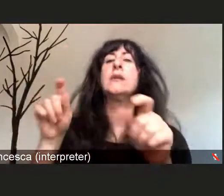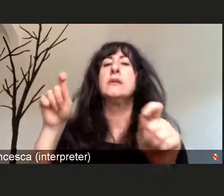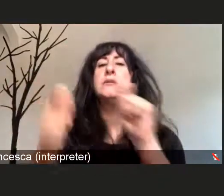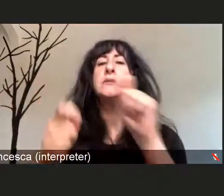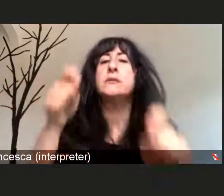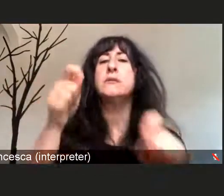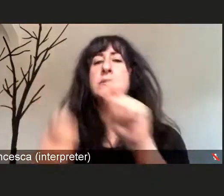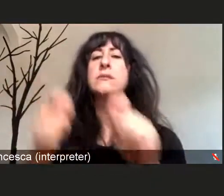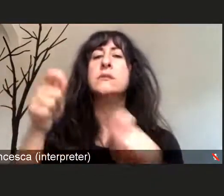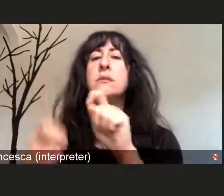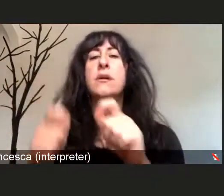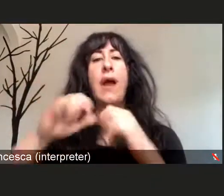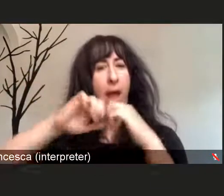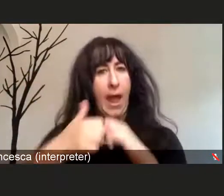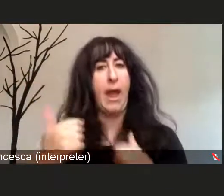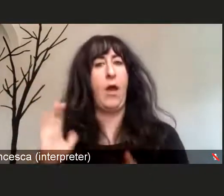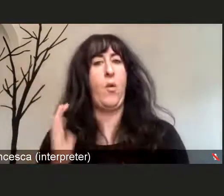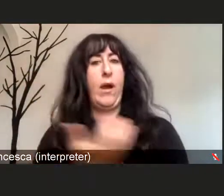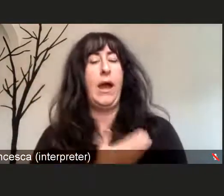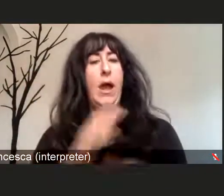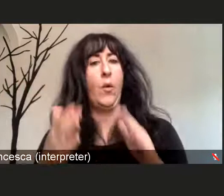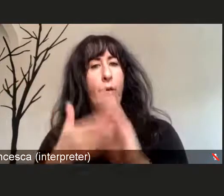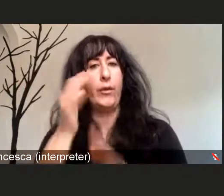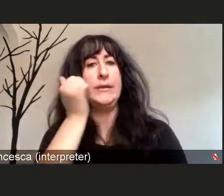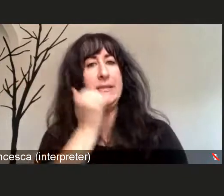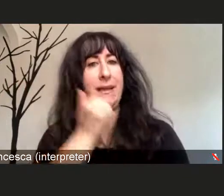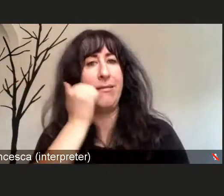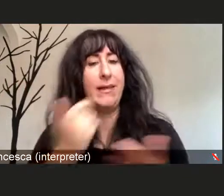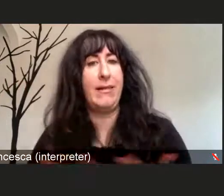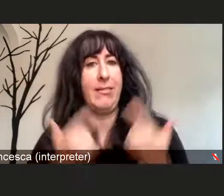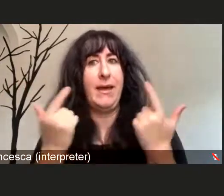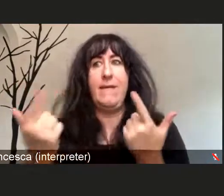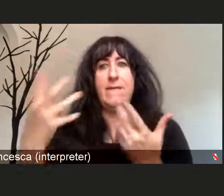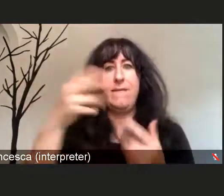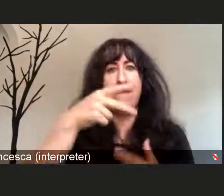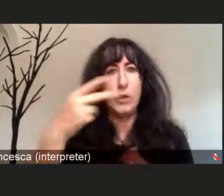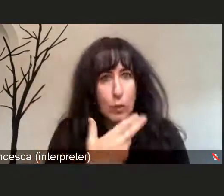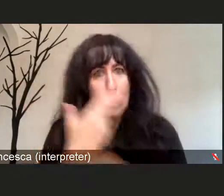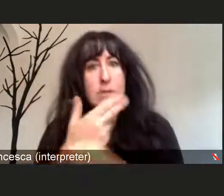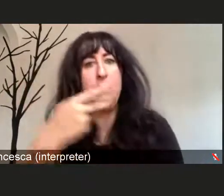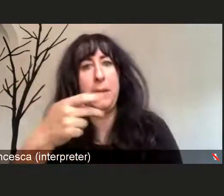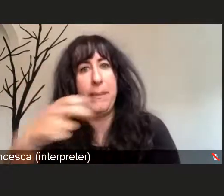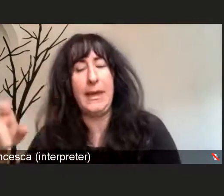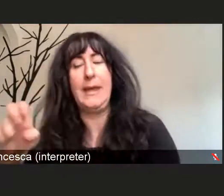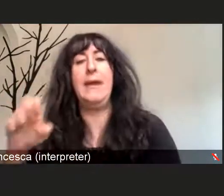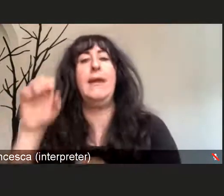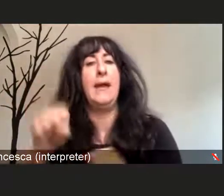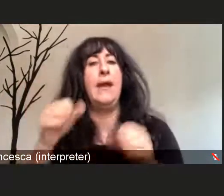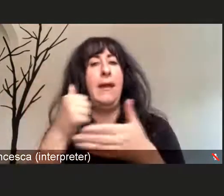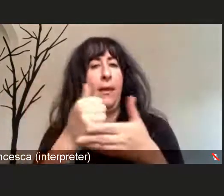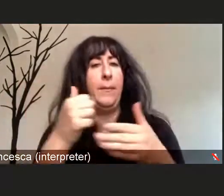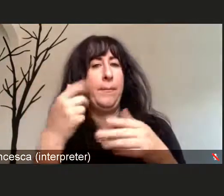to make sure that we keep everyone safe as possible. With this, it's also important for those